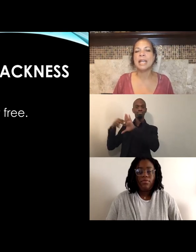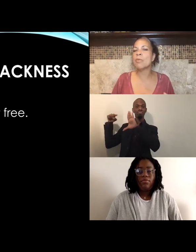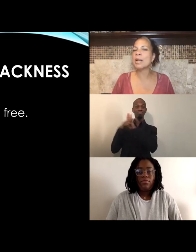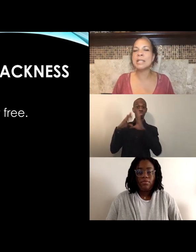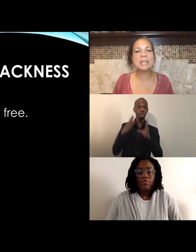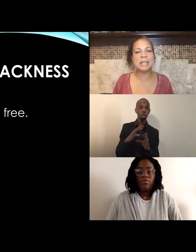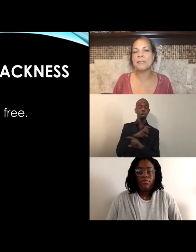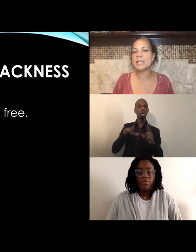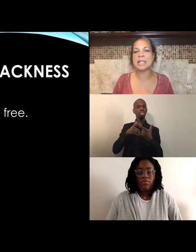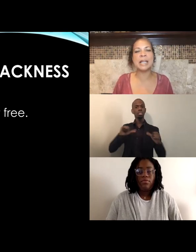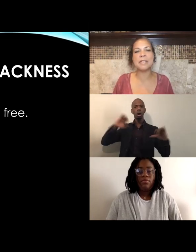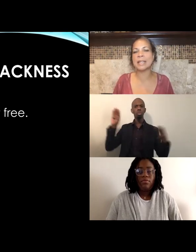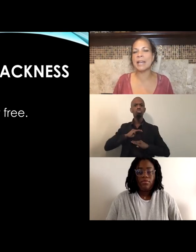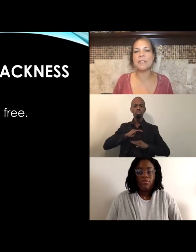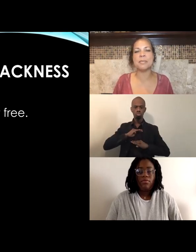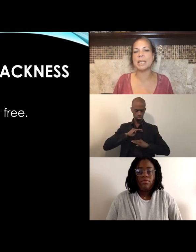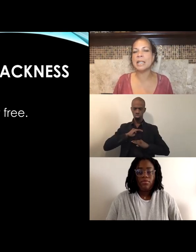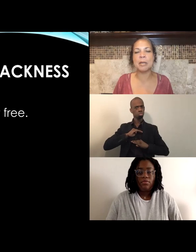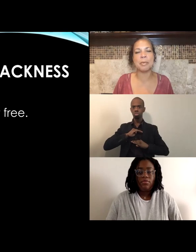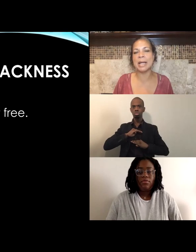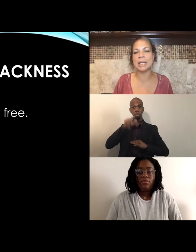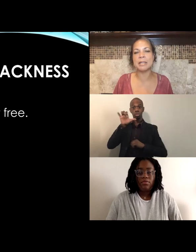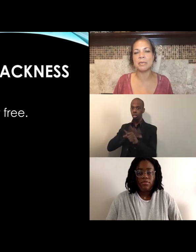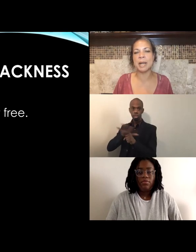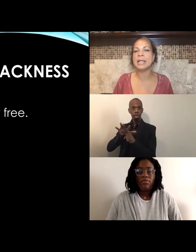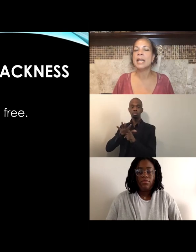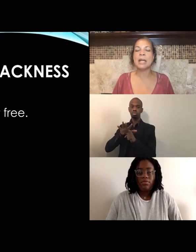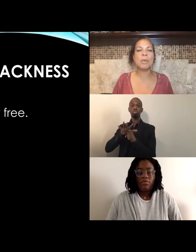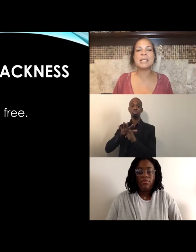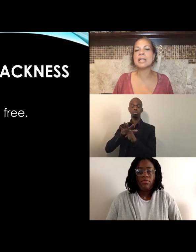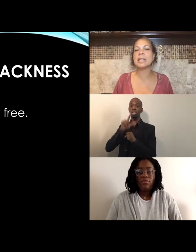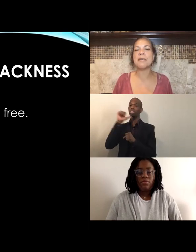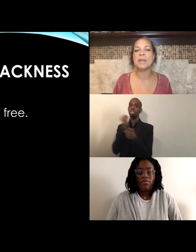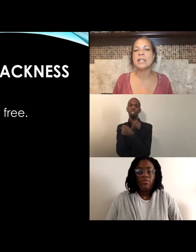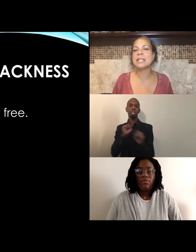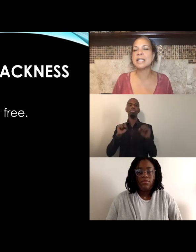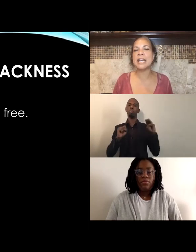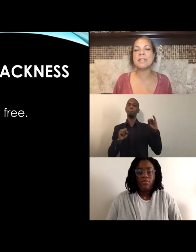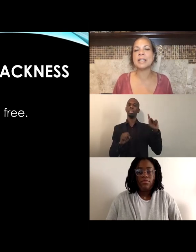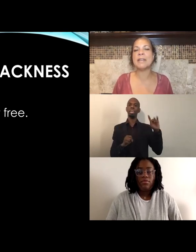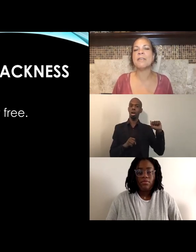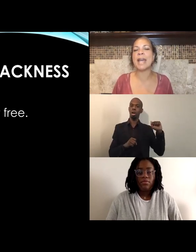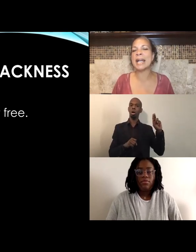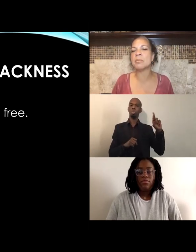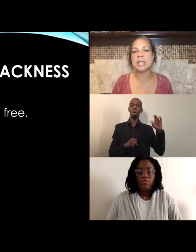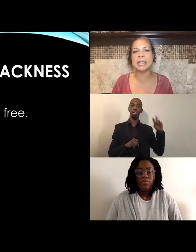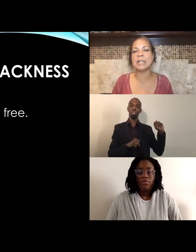It wasn't enough to save the life of Ma'Khia Bryant, right? It enough to save the life of Adam Toledo.